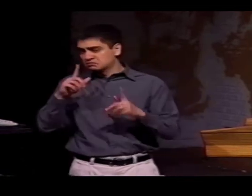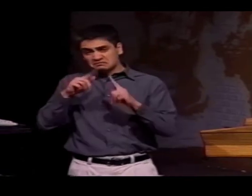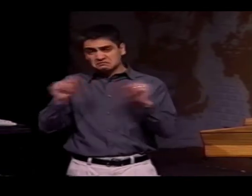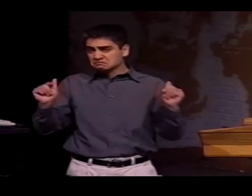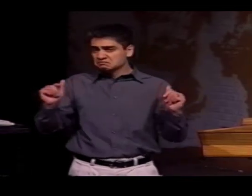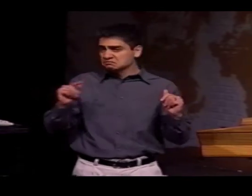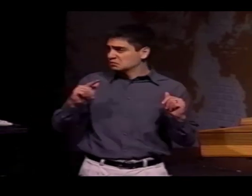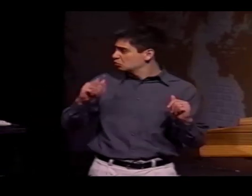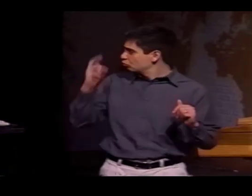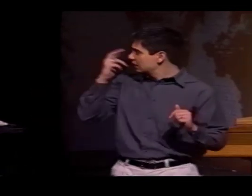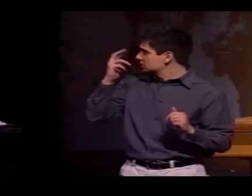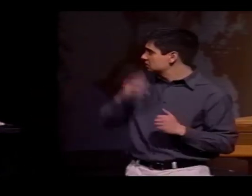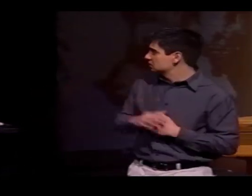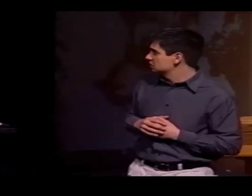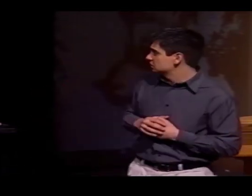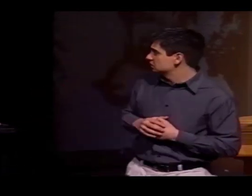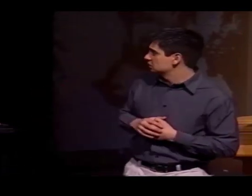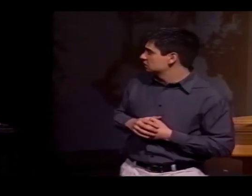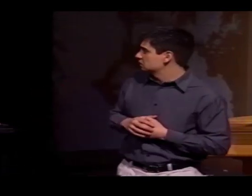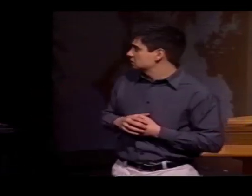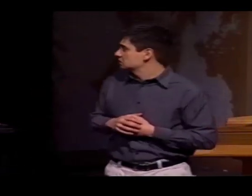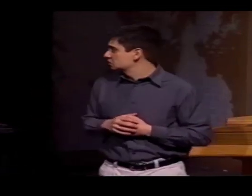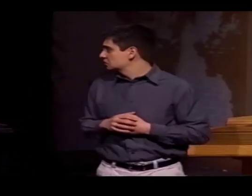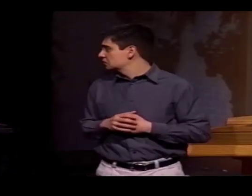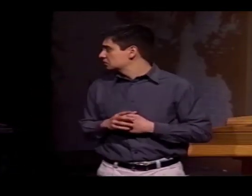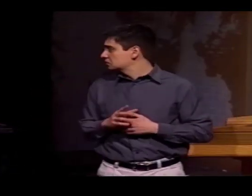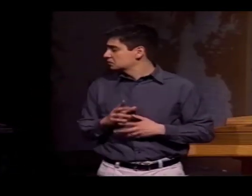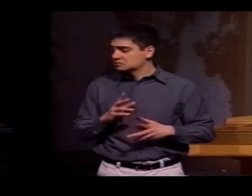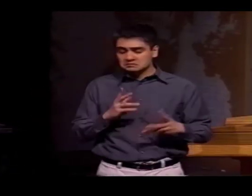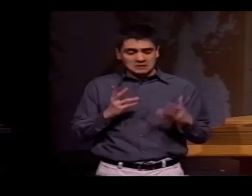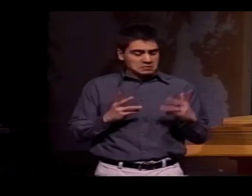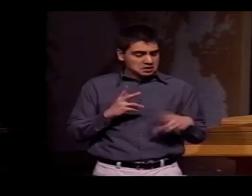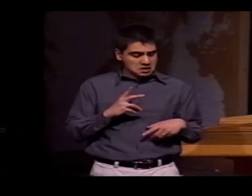SO CODE-SWITCHING HAPPENED FOR A VARIETY OF REASONS.